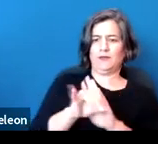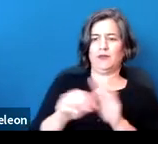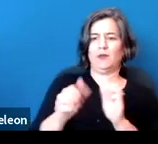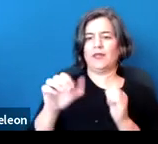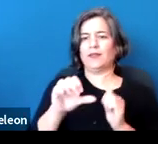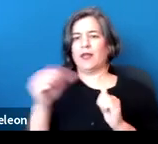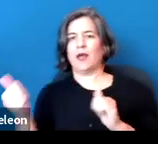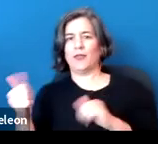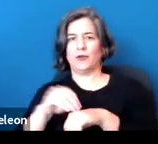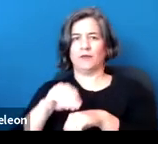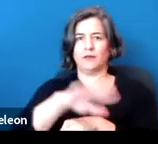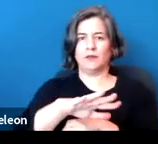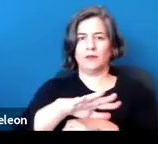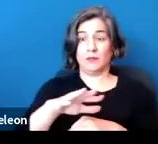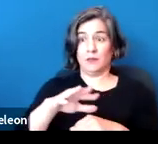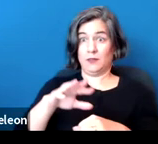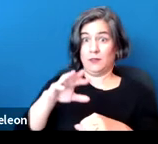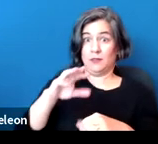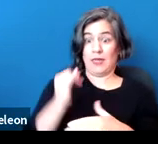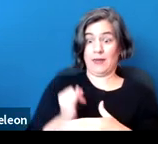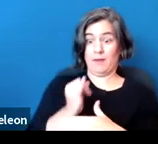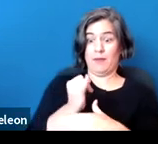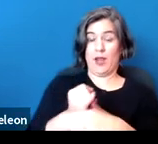would the impairment meet the definition?